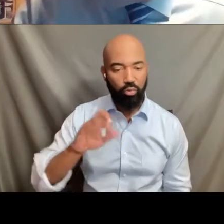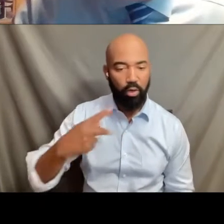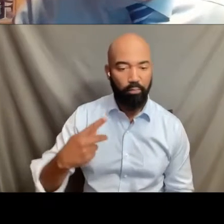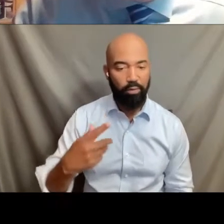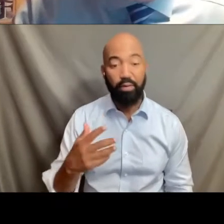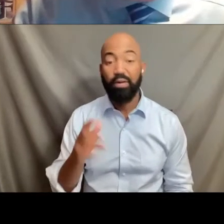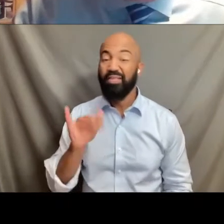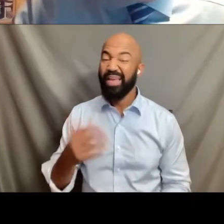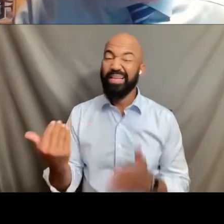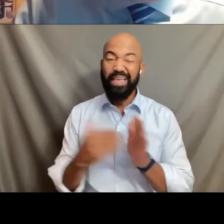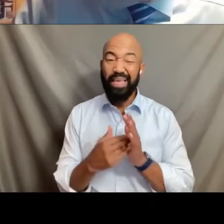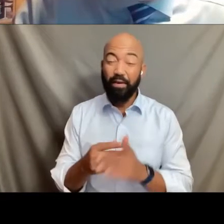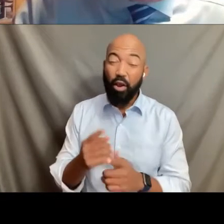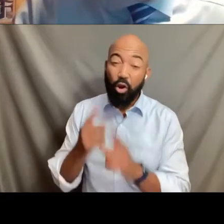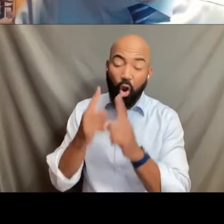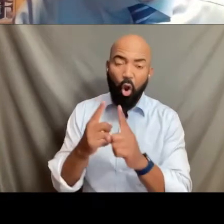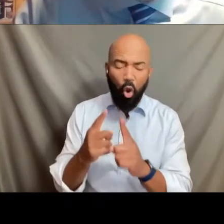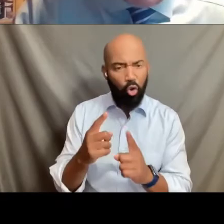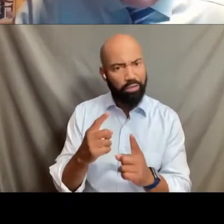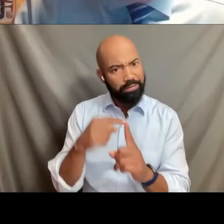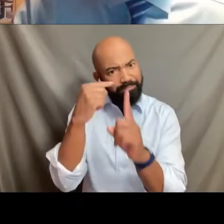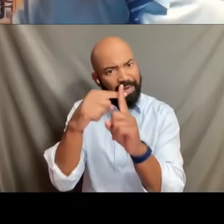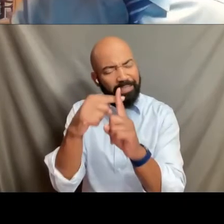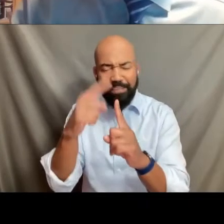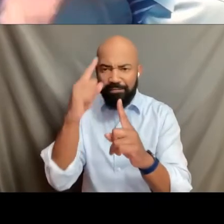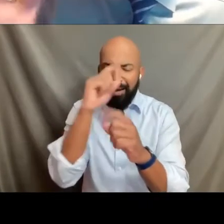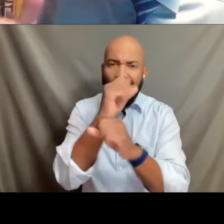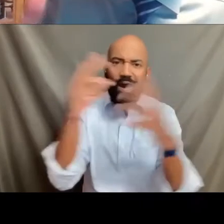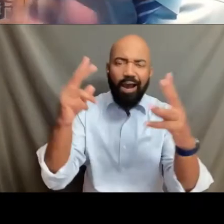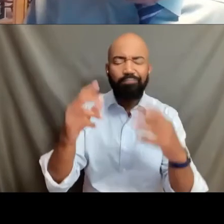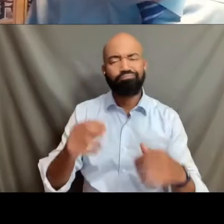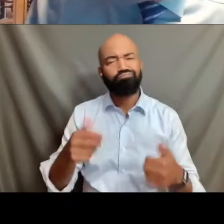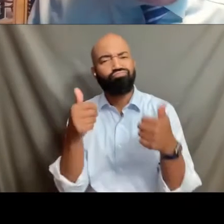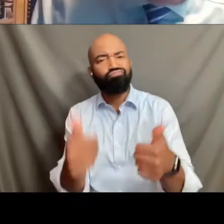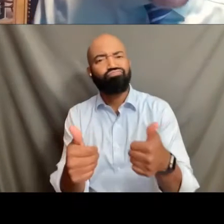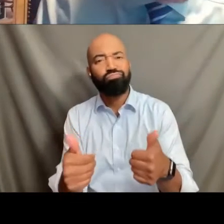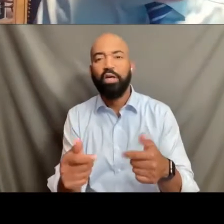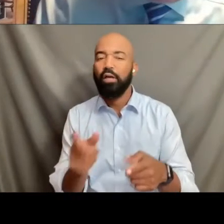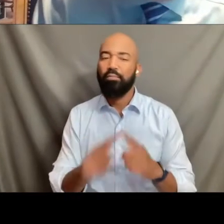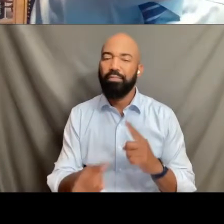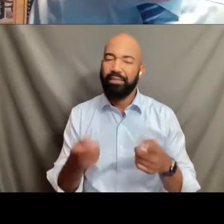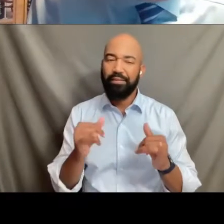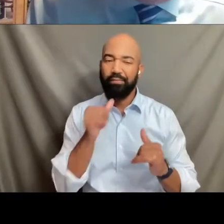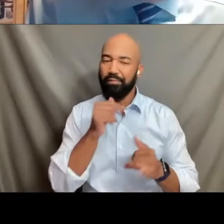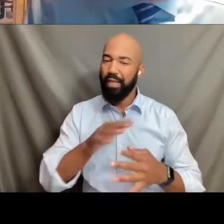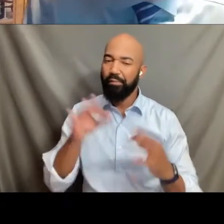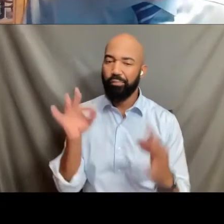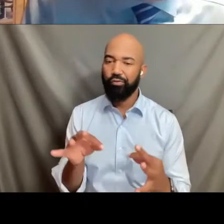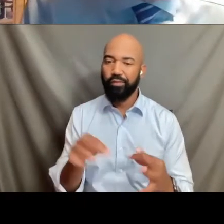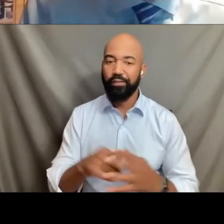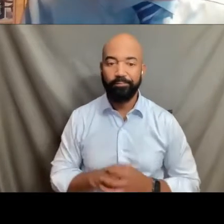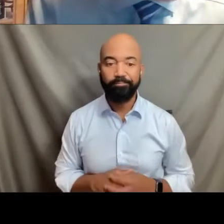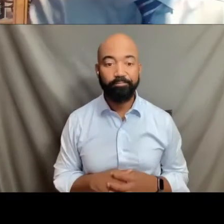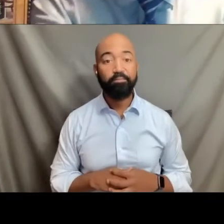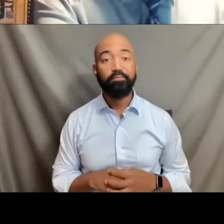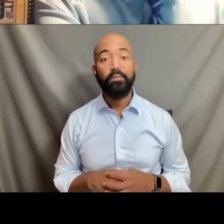but nonetheless moving in that right direction. Let's talk about Wisconsin. I promised Loree and Michael that I would talk about Wisconsin as well.